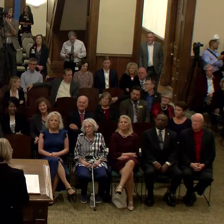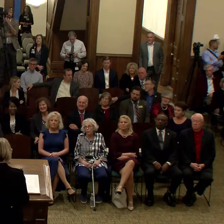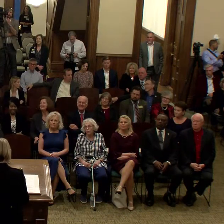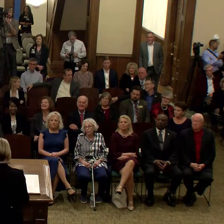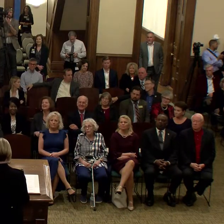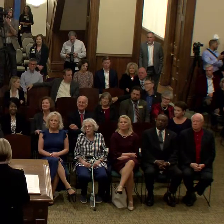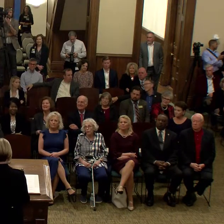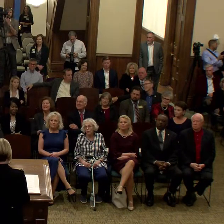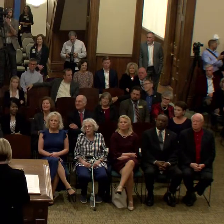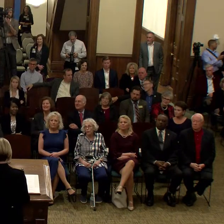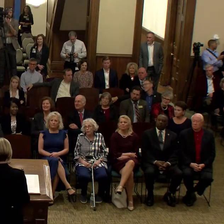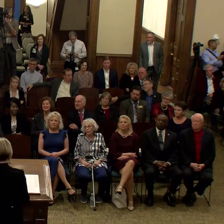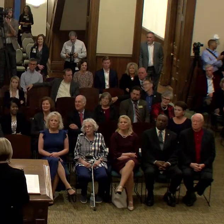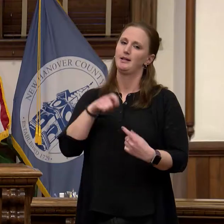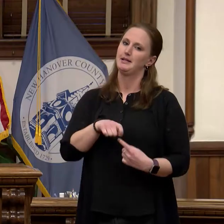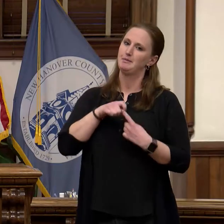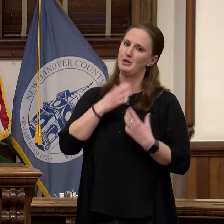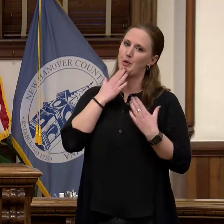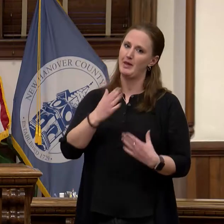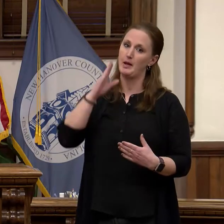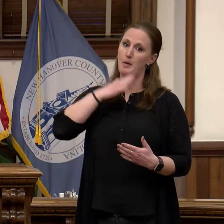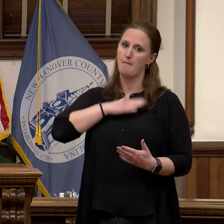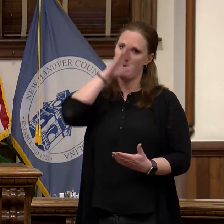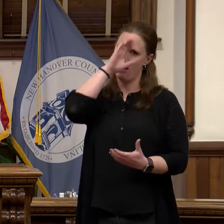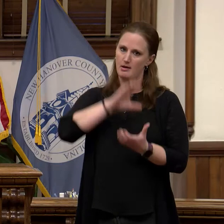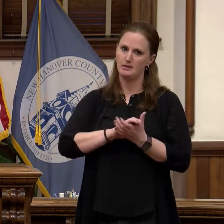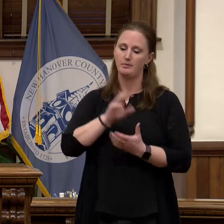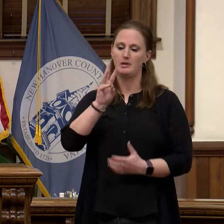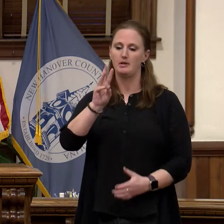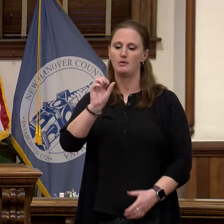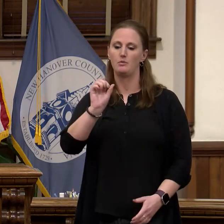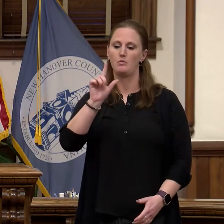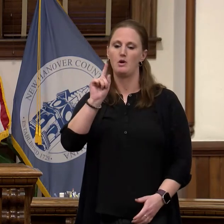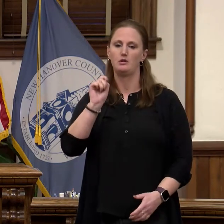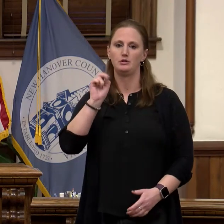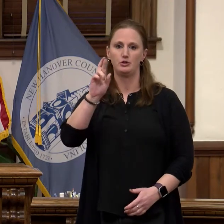thank you to my husband Walter for continuing to support and encourage me